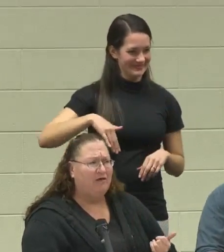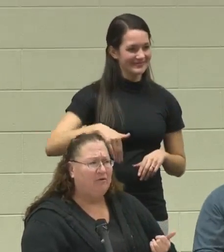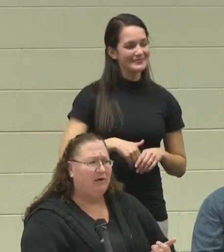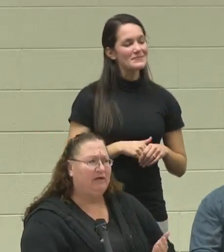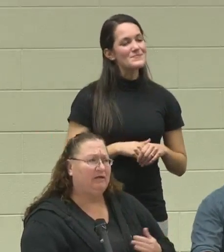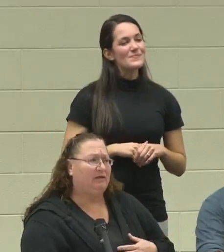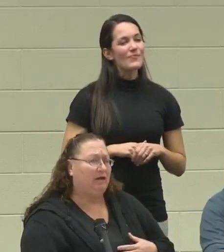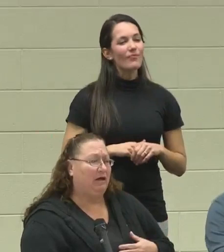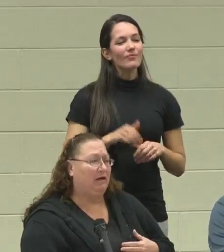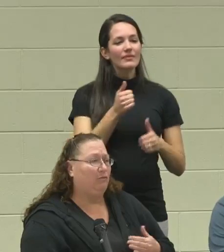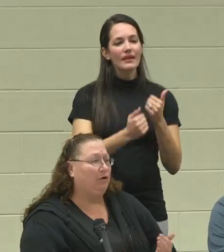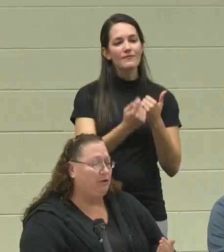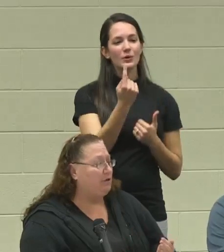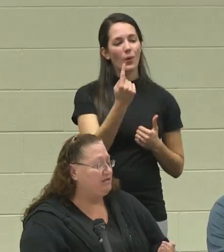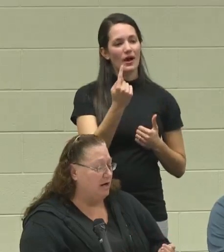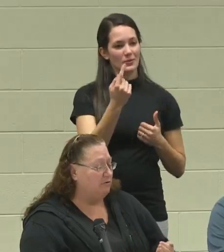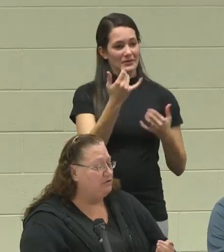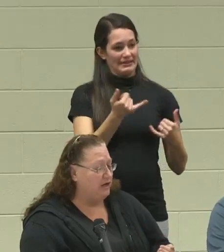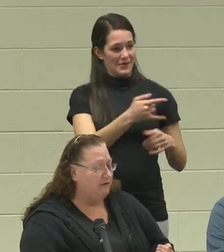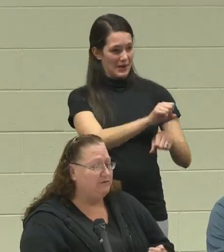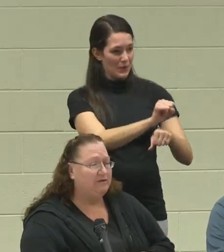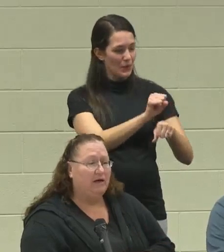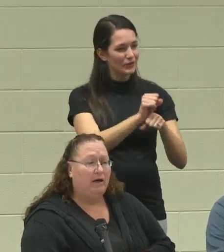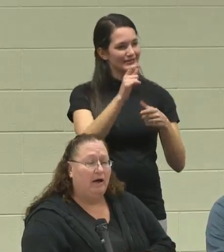Everybody, where he works now, the chefs ...